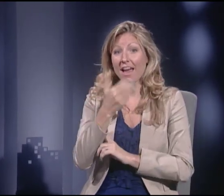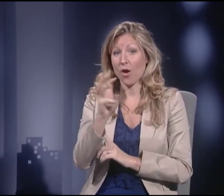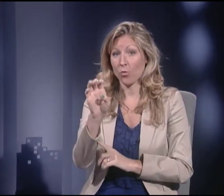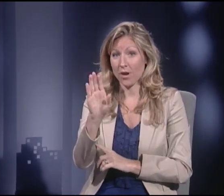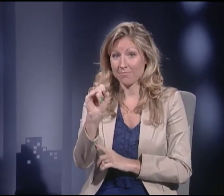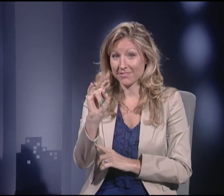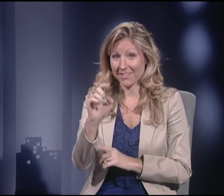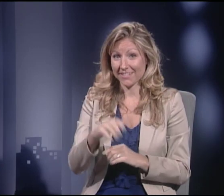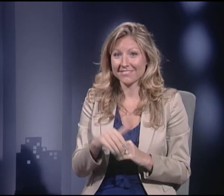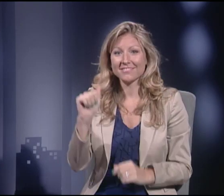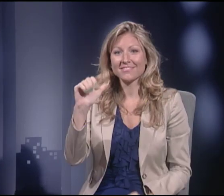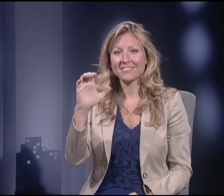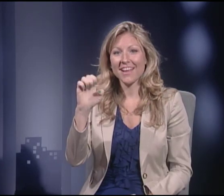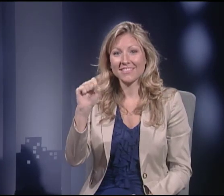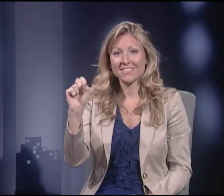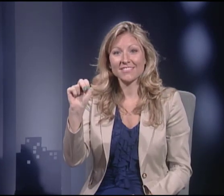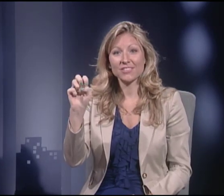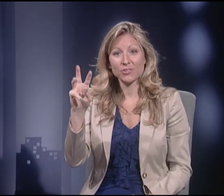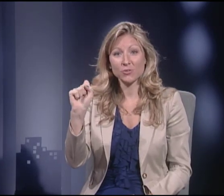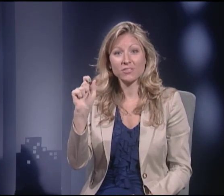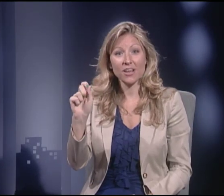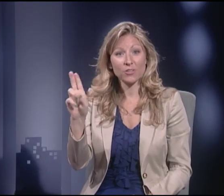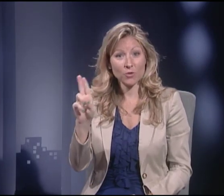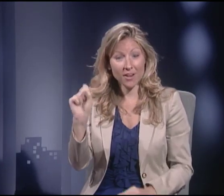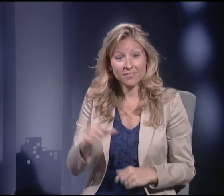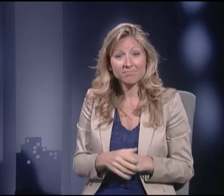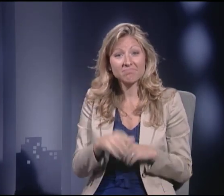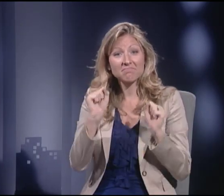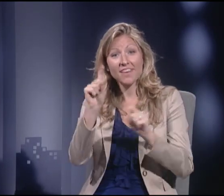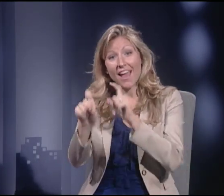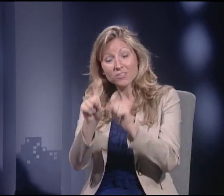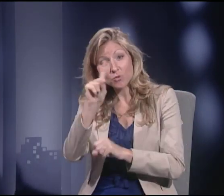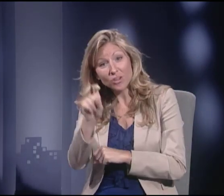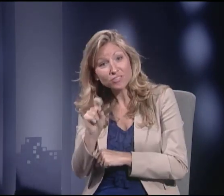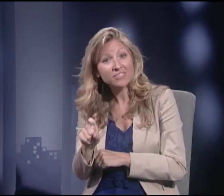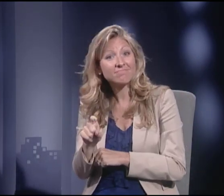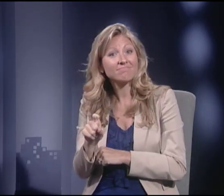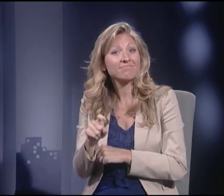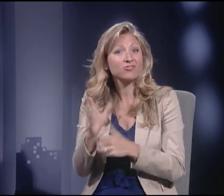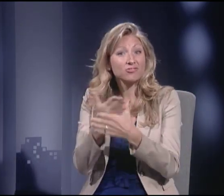at our website, accessnews.us, where you can ask questions